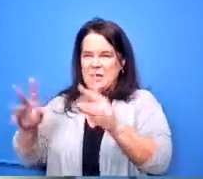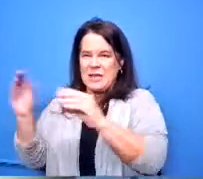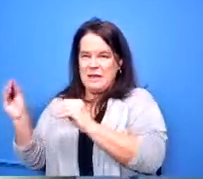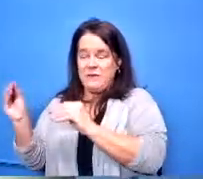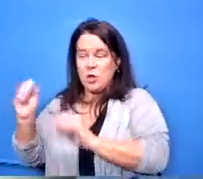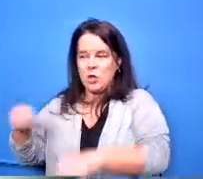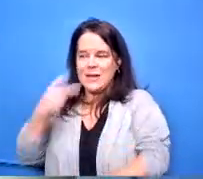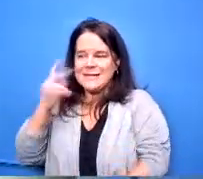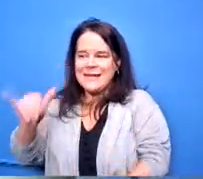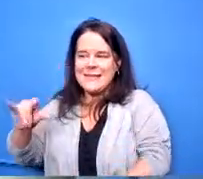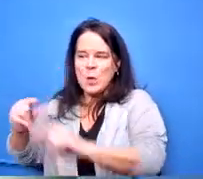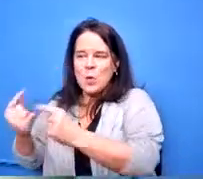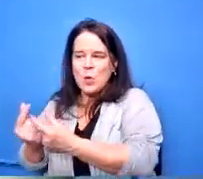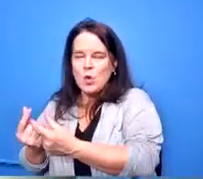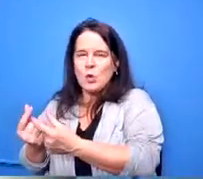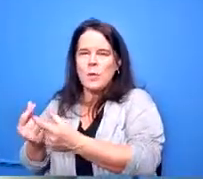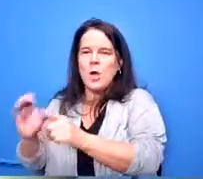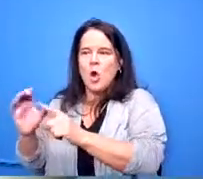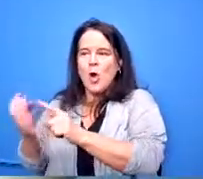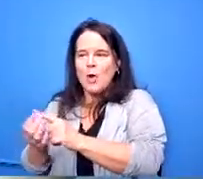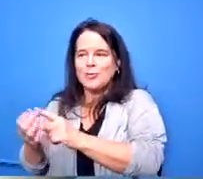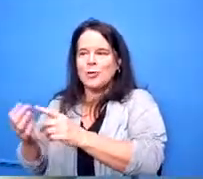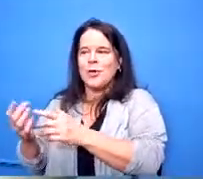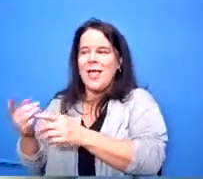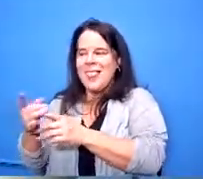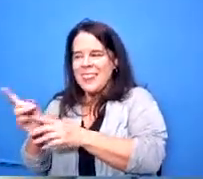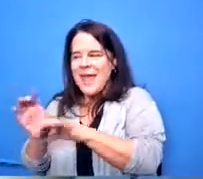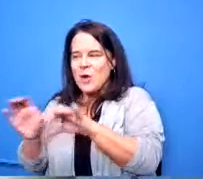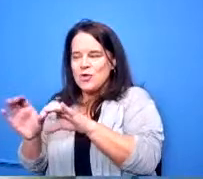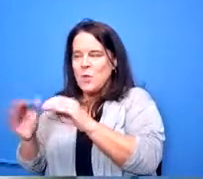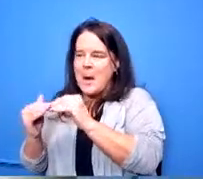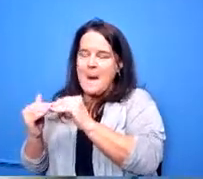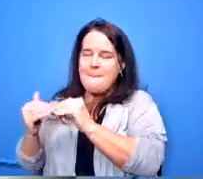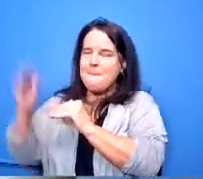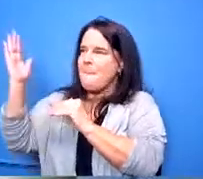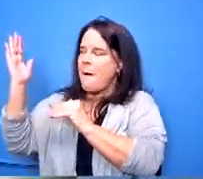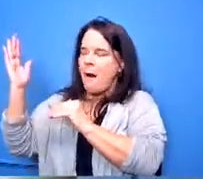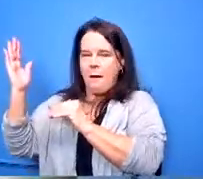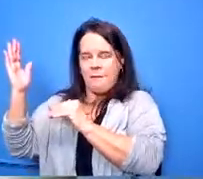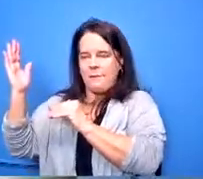a little bit more they're going above and beyond to make sure that those people feel something